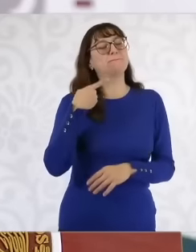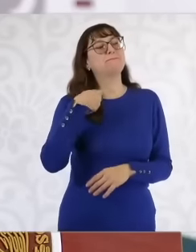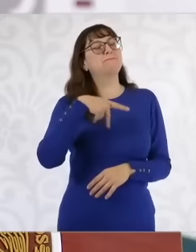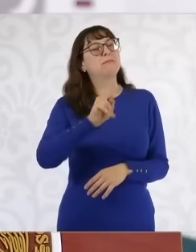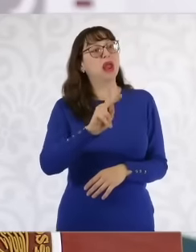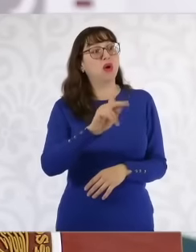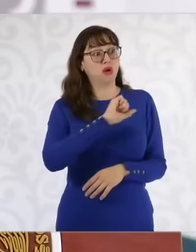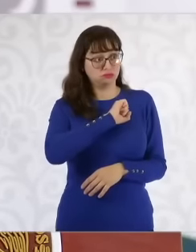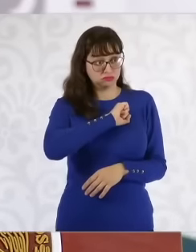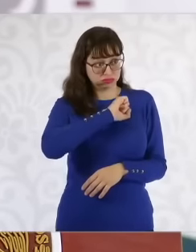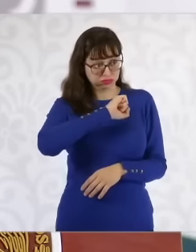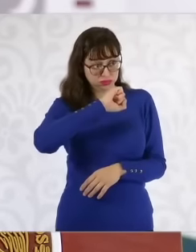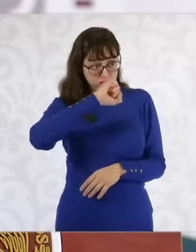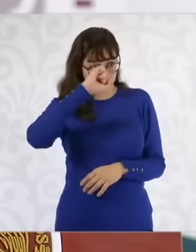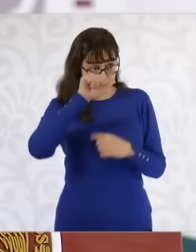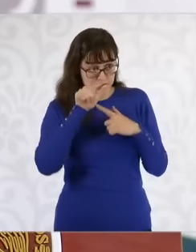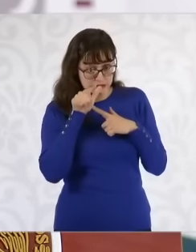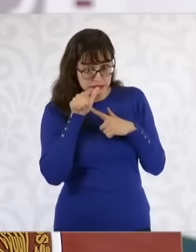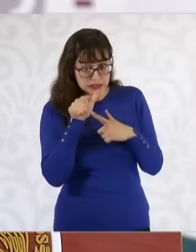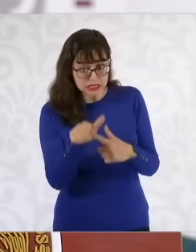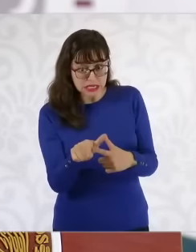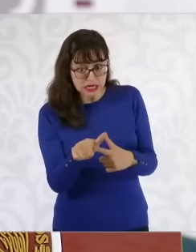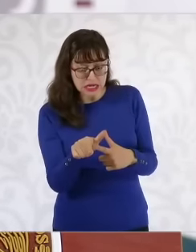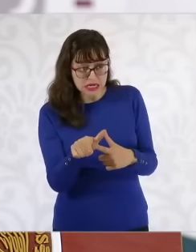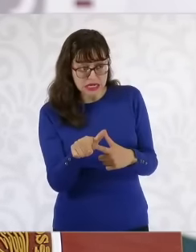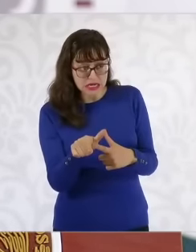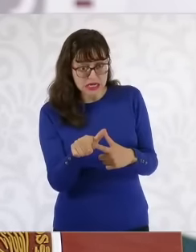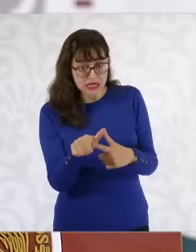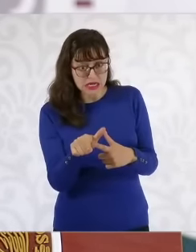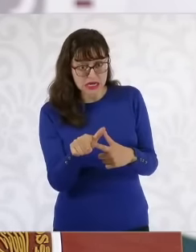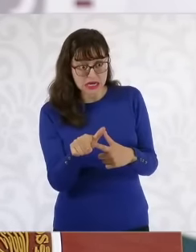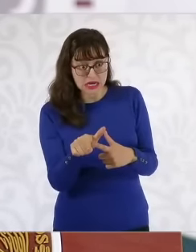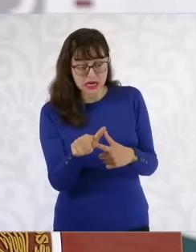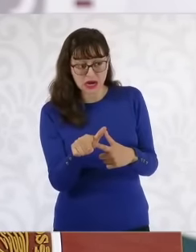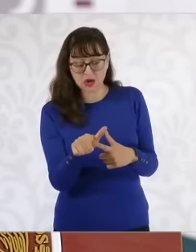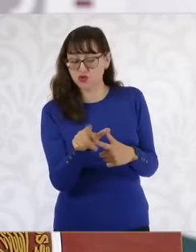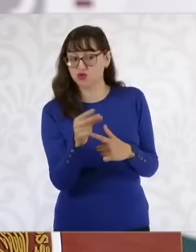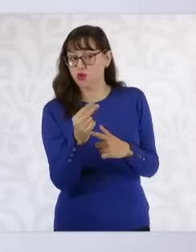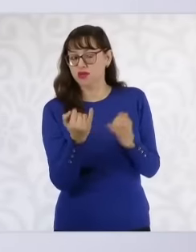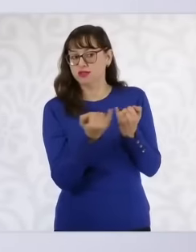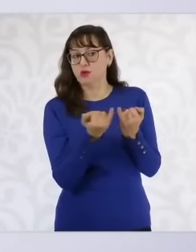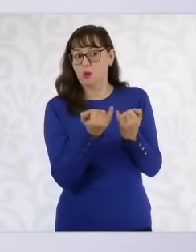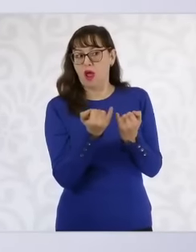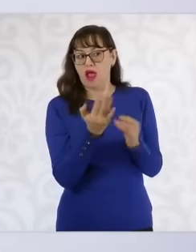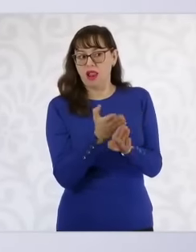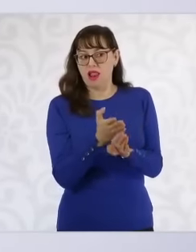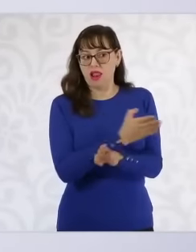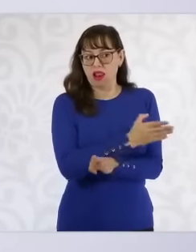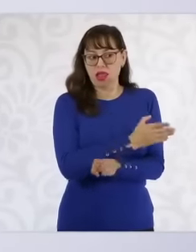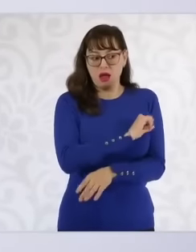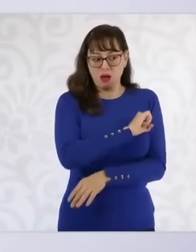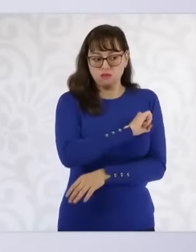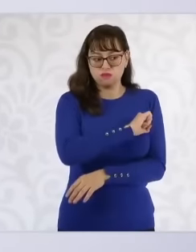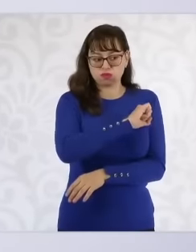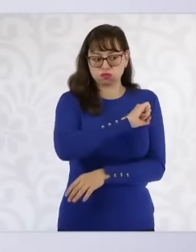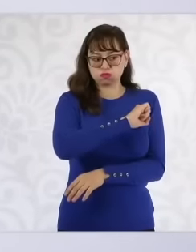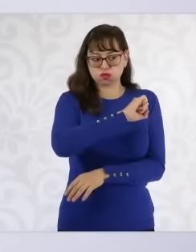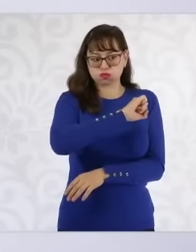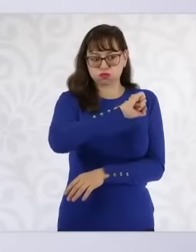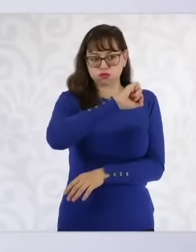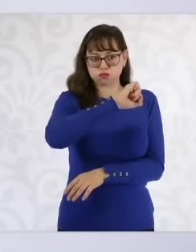What the trend is is not the same as an upward trend, imagine if